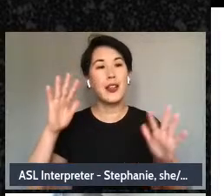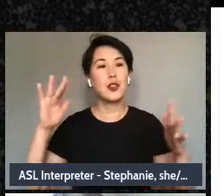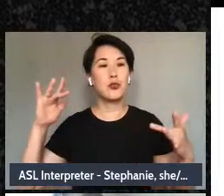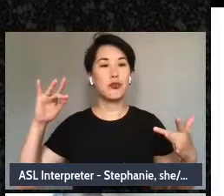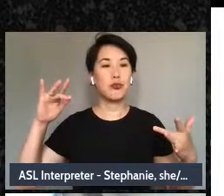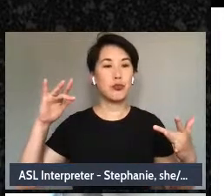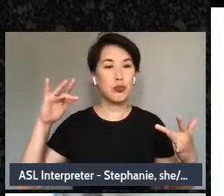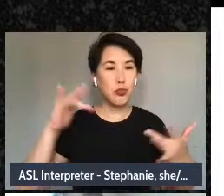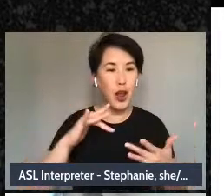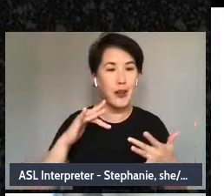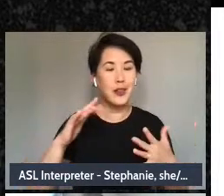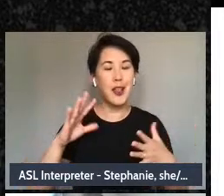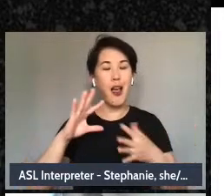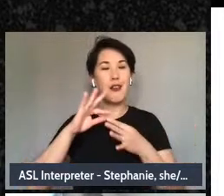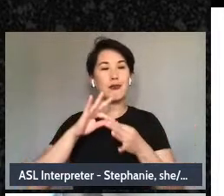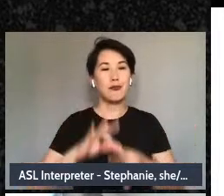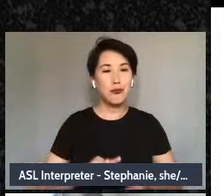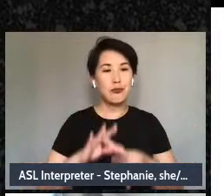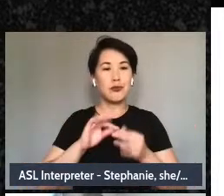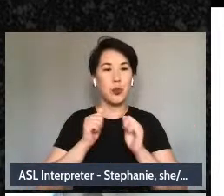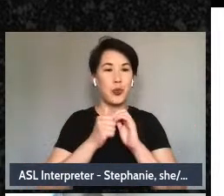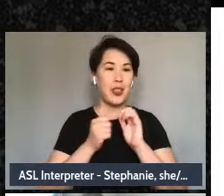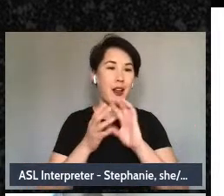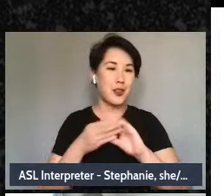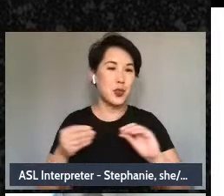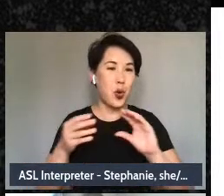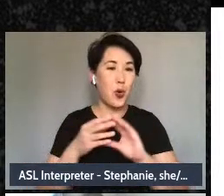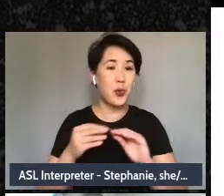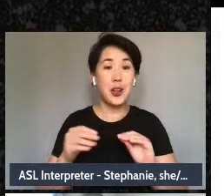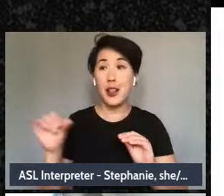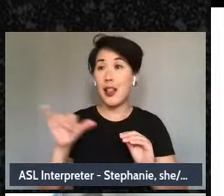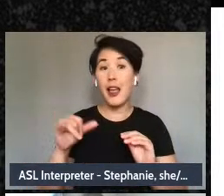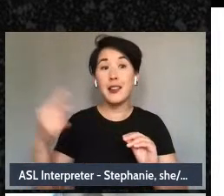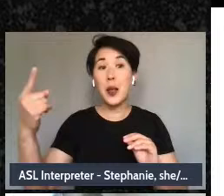And as one of you all mentioned, even like looking at the ways in which